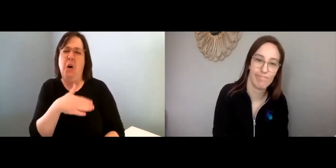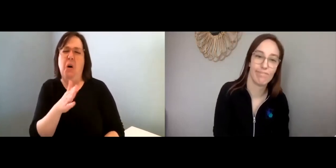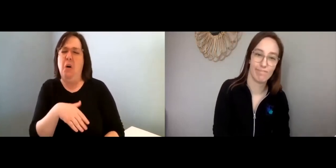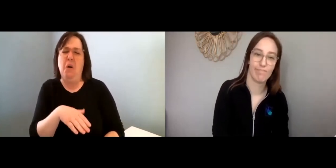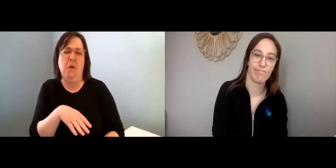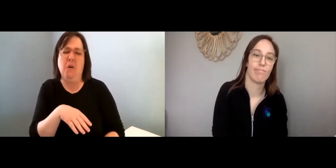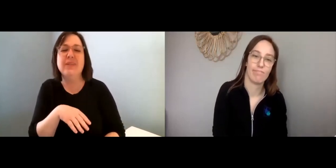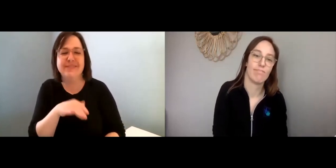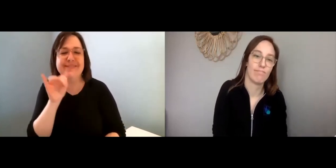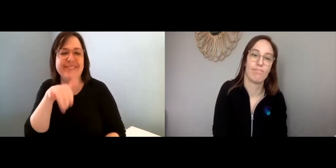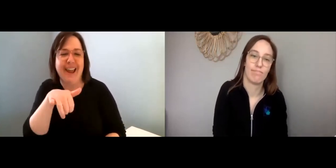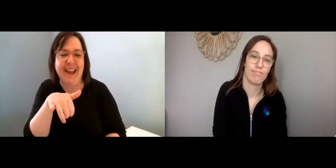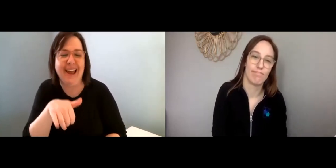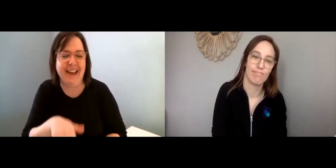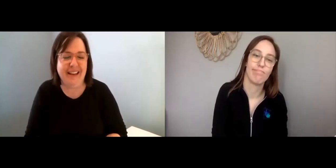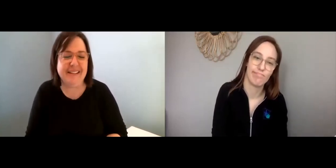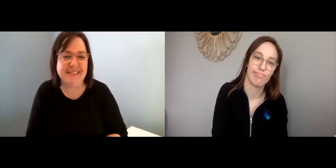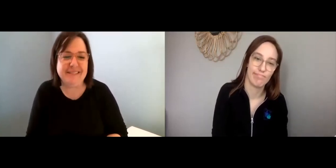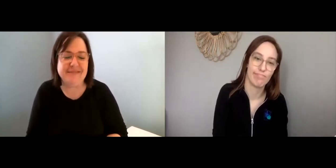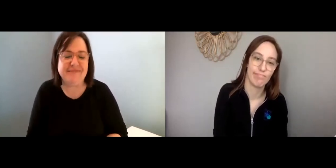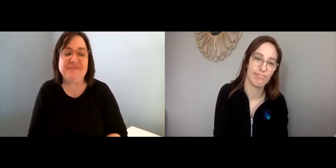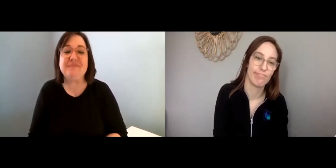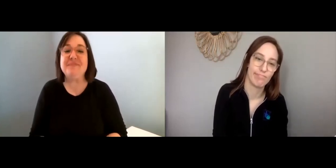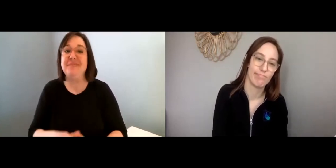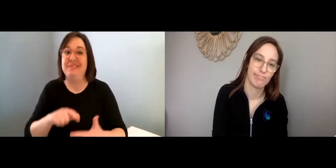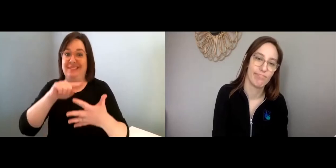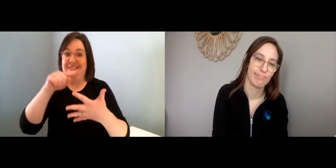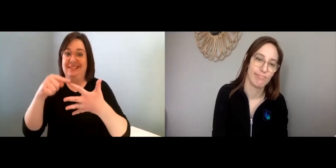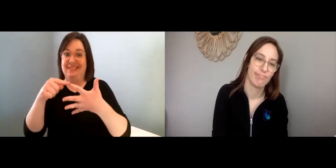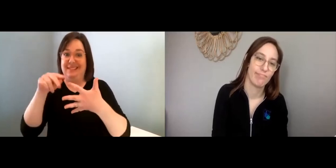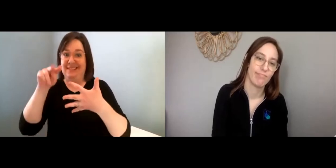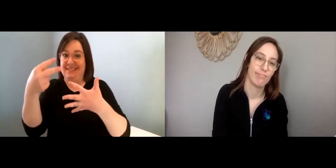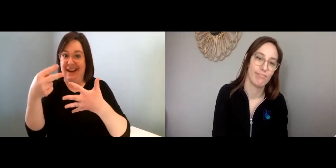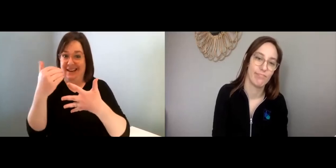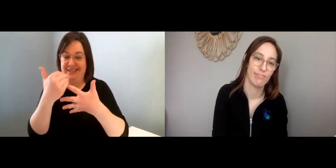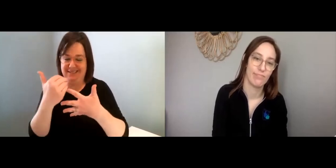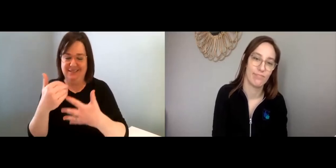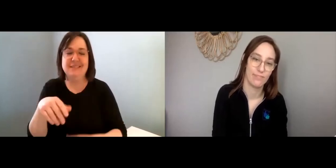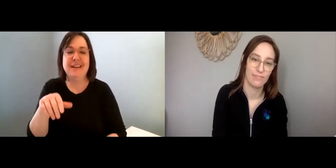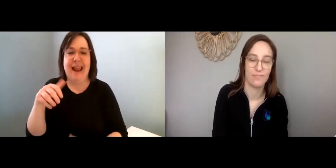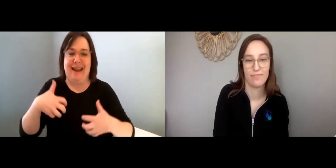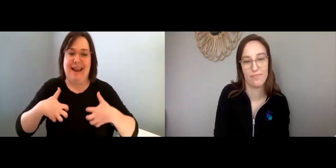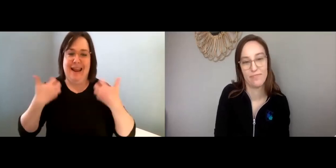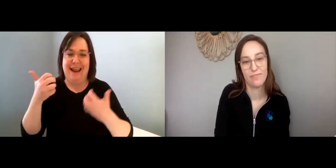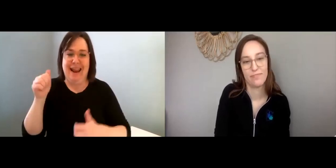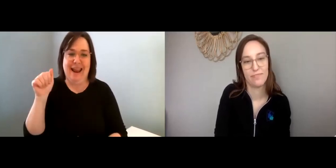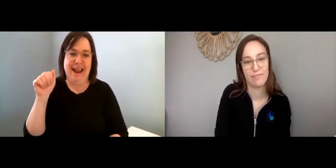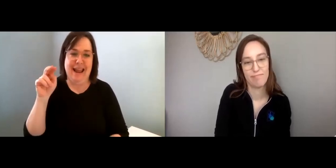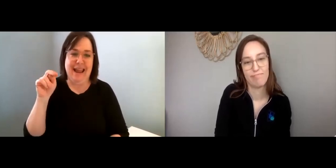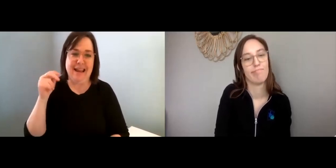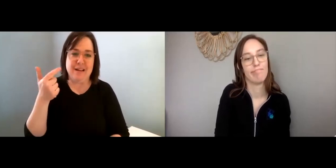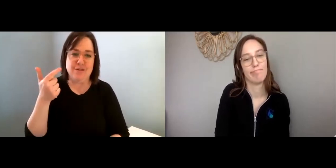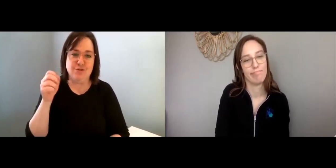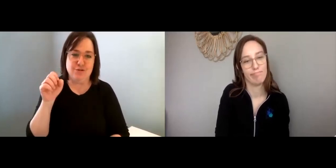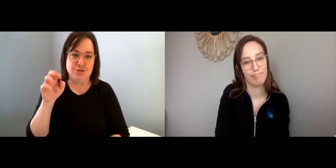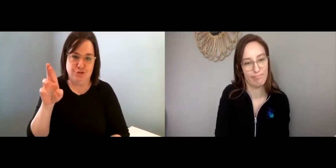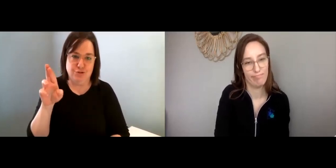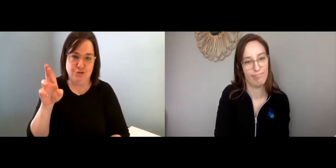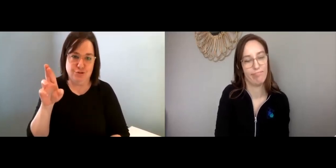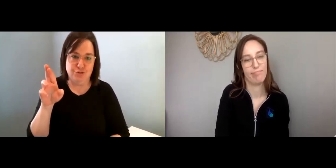Lisa: Exactly, it’s saying things like, “Oh that’s not gonna happen...” Yeah. Then the second stage is: Anger.